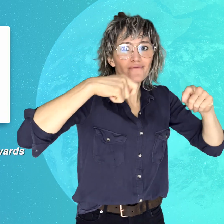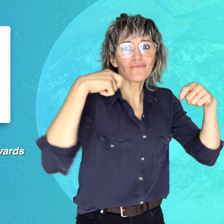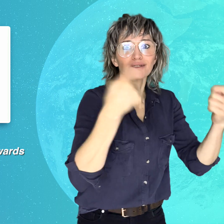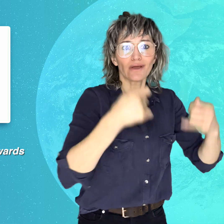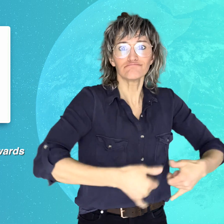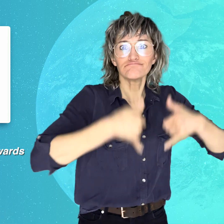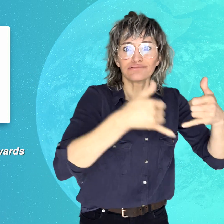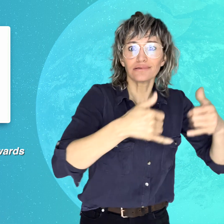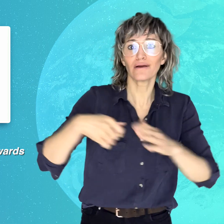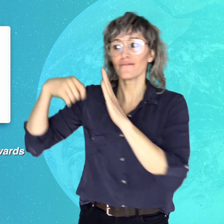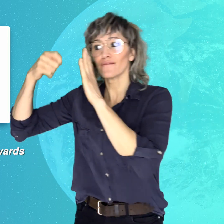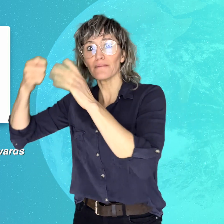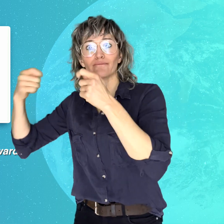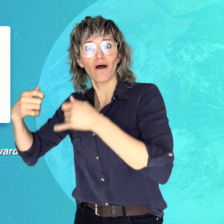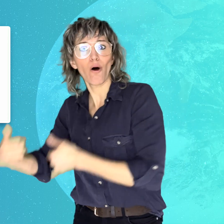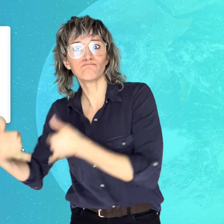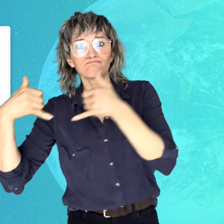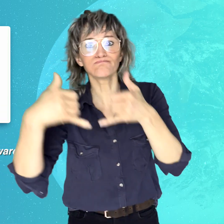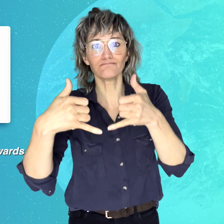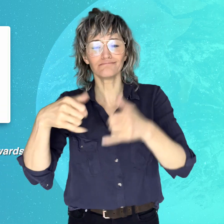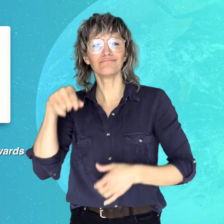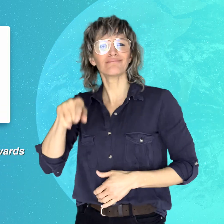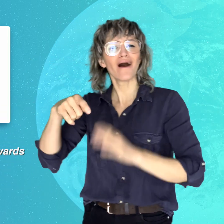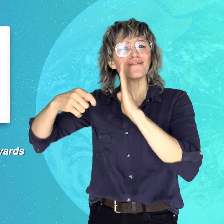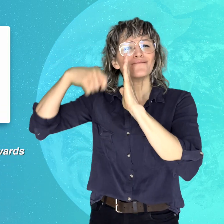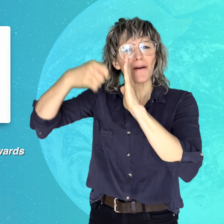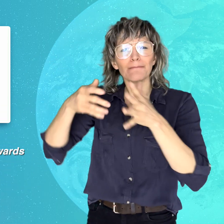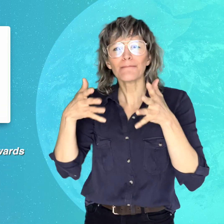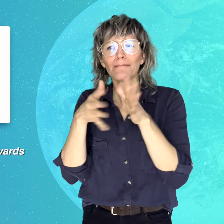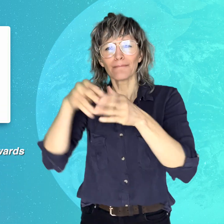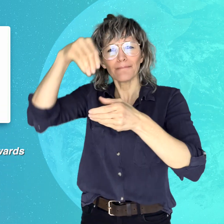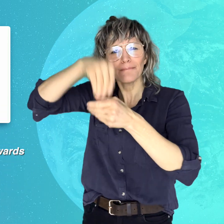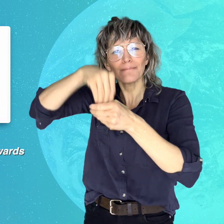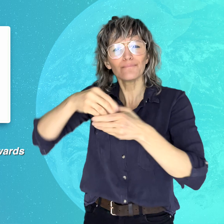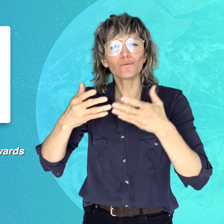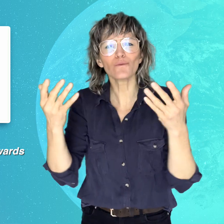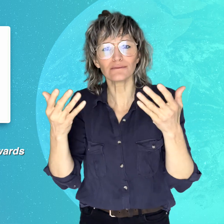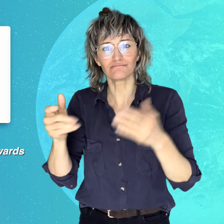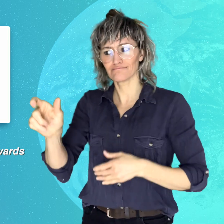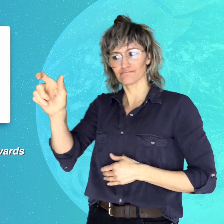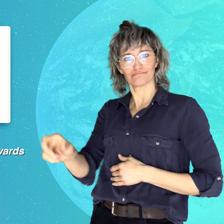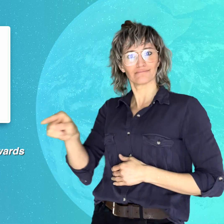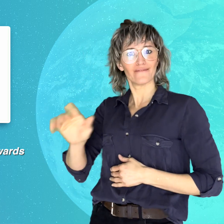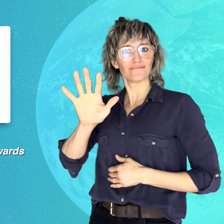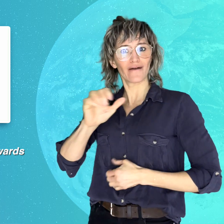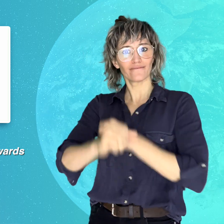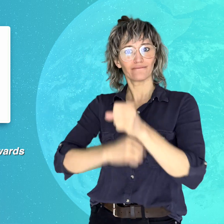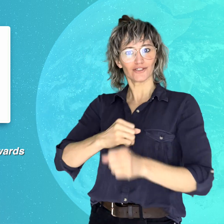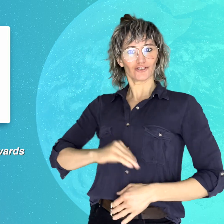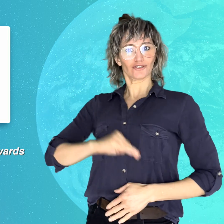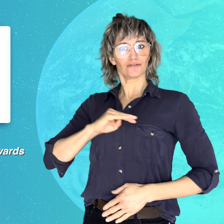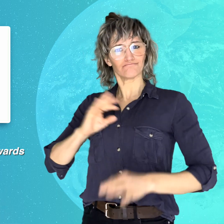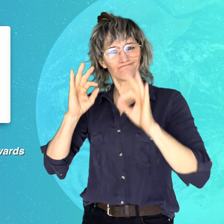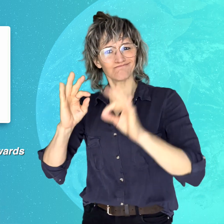The film is a story about a five-year-old profoundly Deaf Kurdish boy